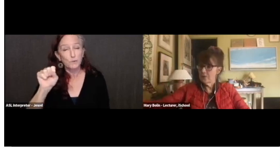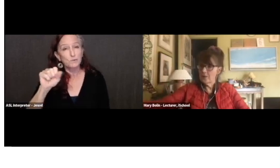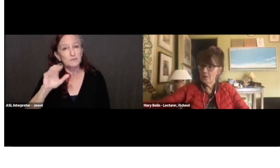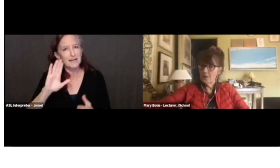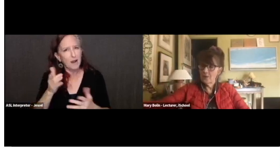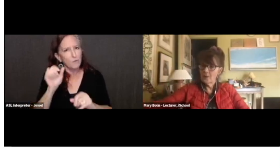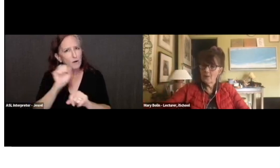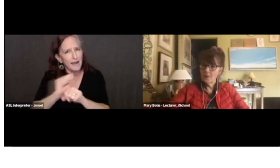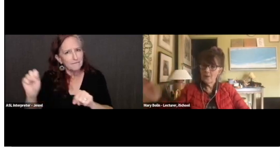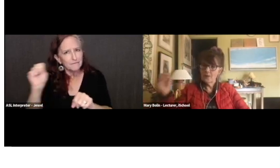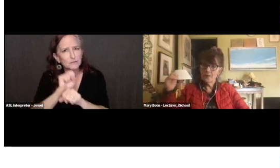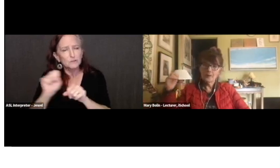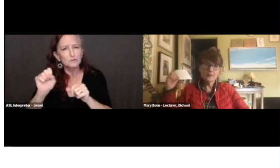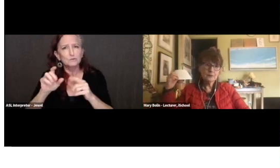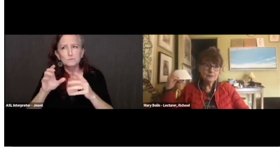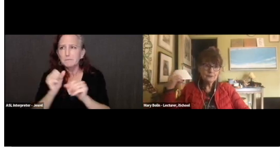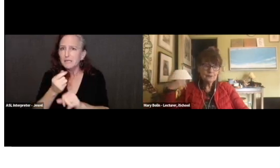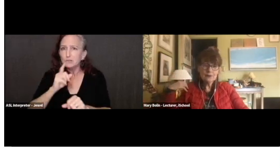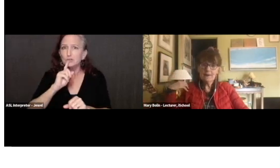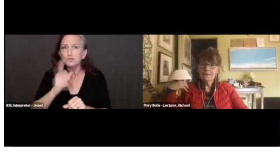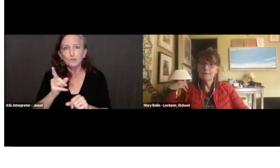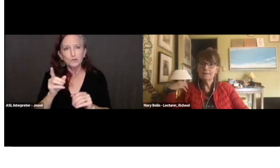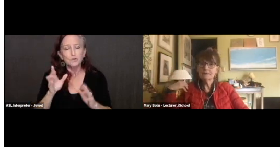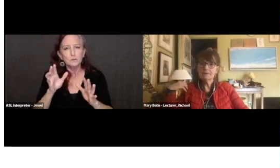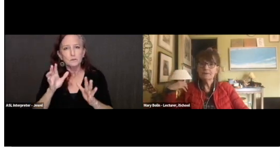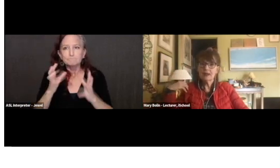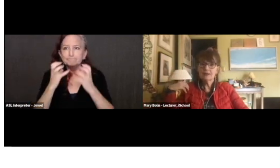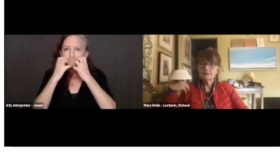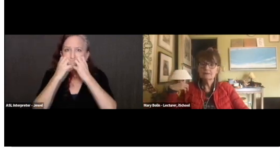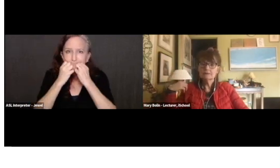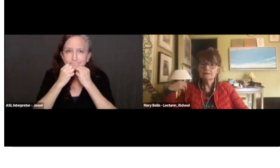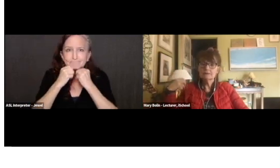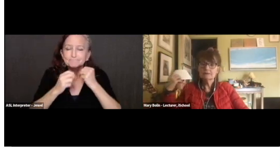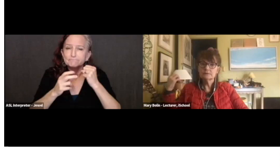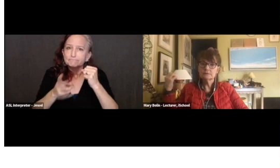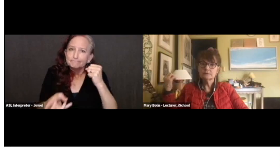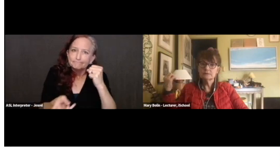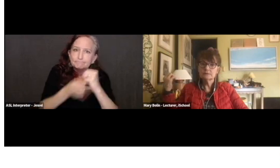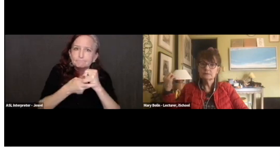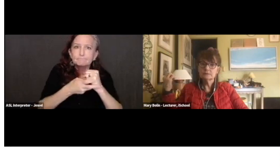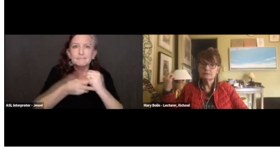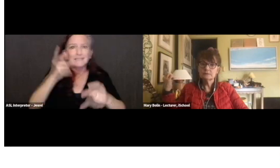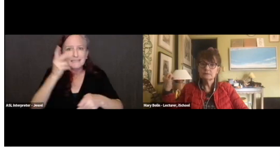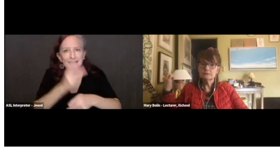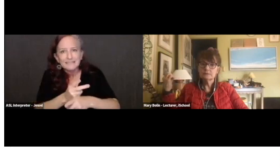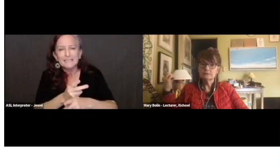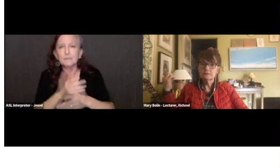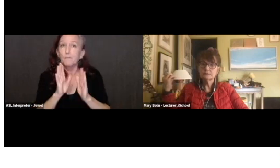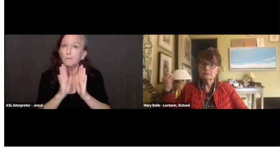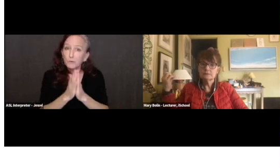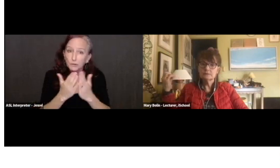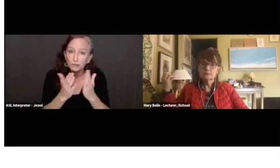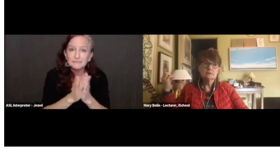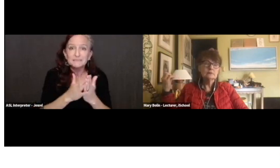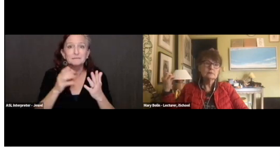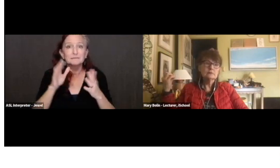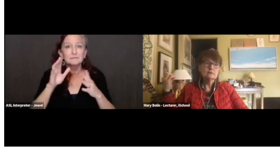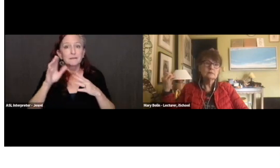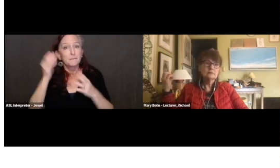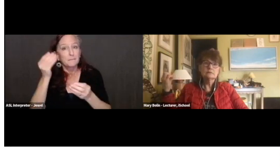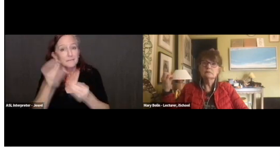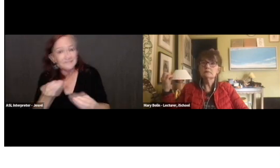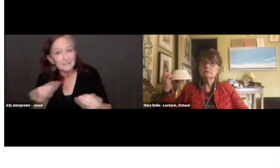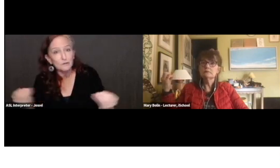that people keep those books and whatever materials they need in the library.